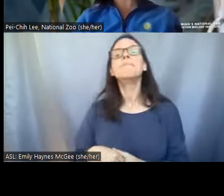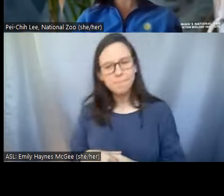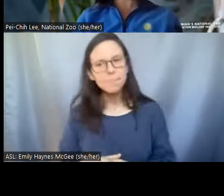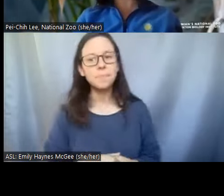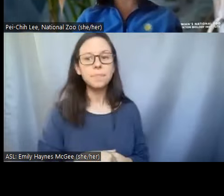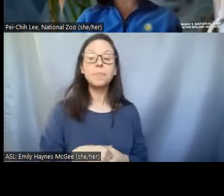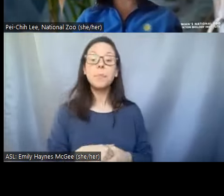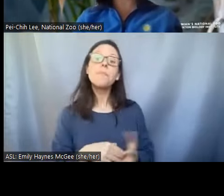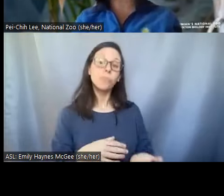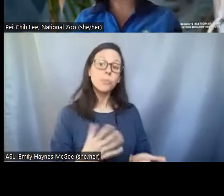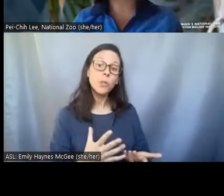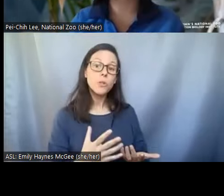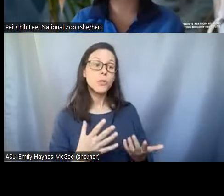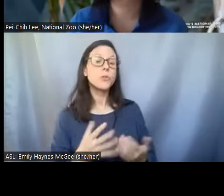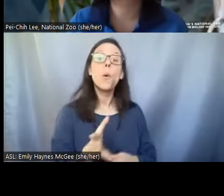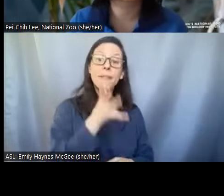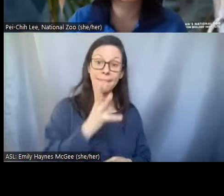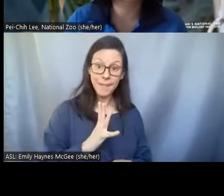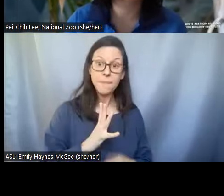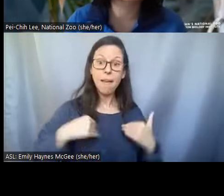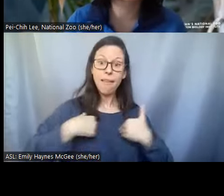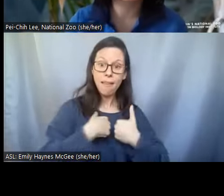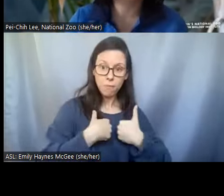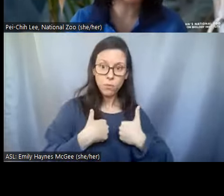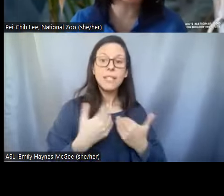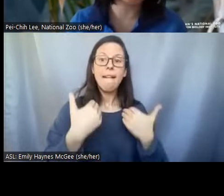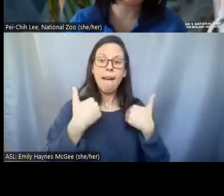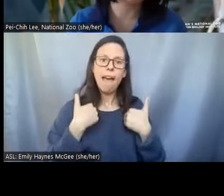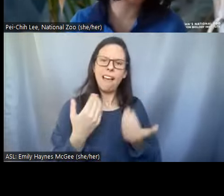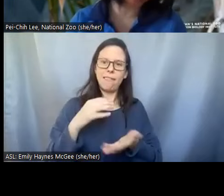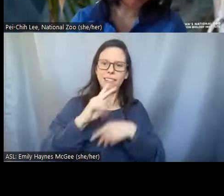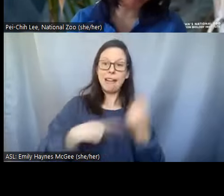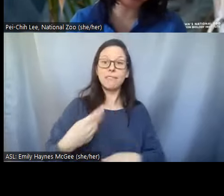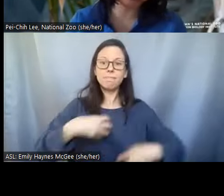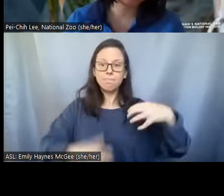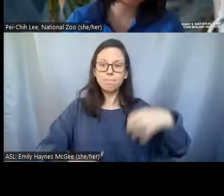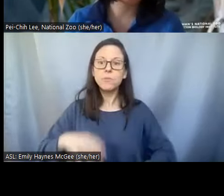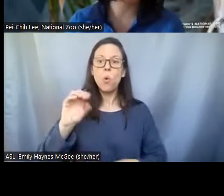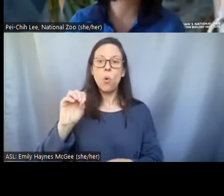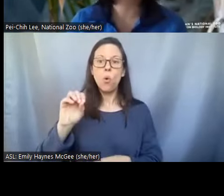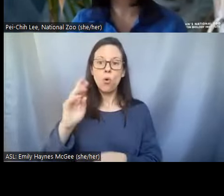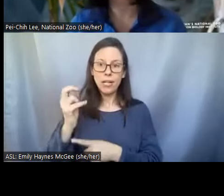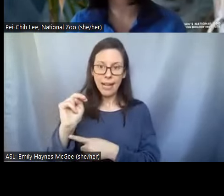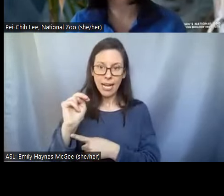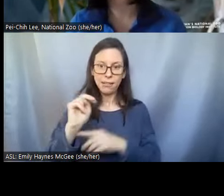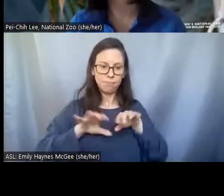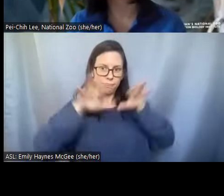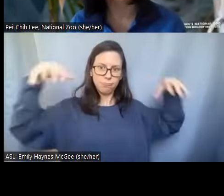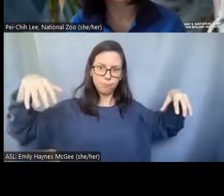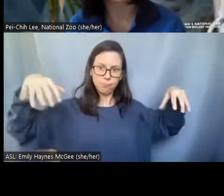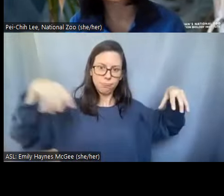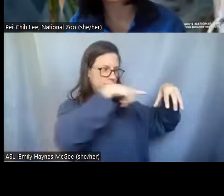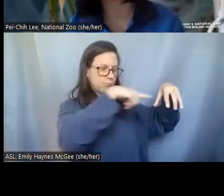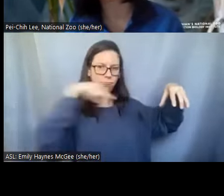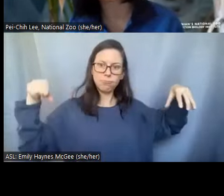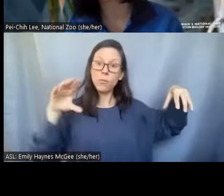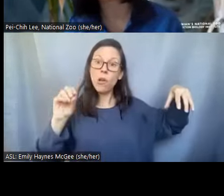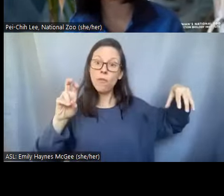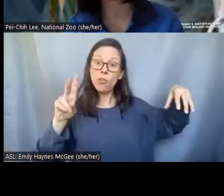the females that can produce oocytes or eggs. That is important for the reproduction breeding of the animal.